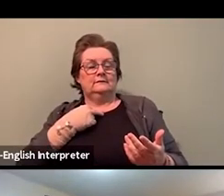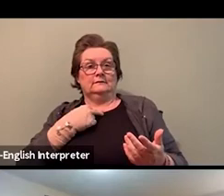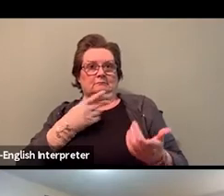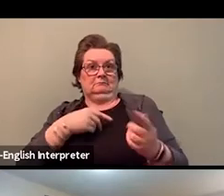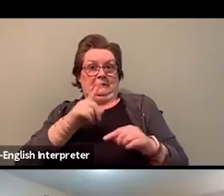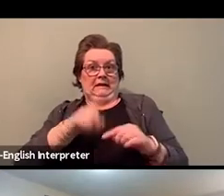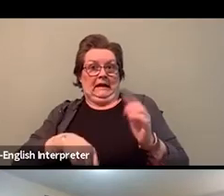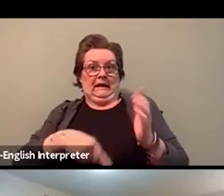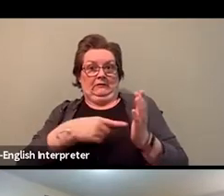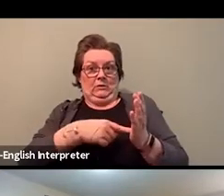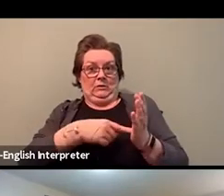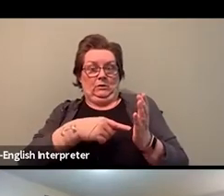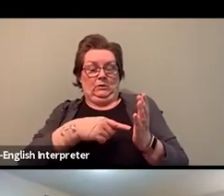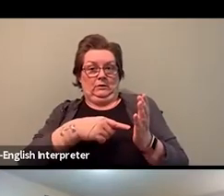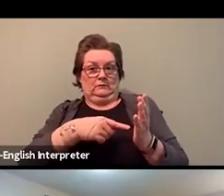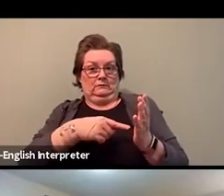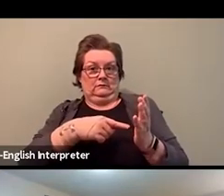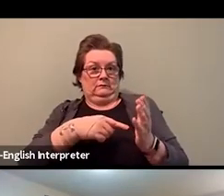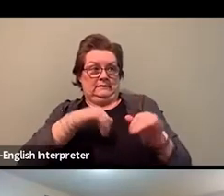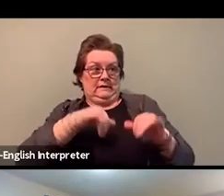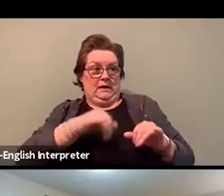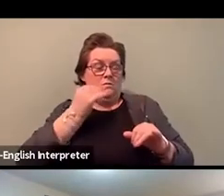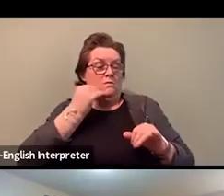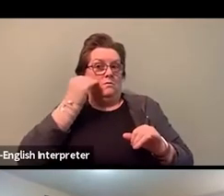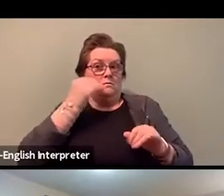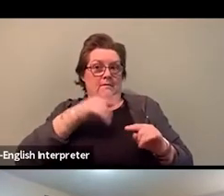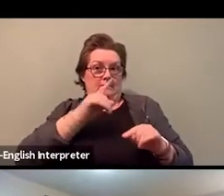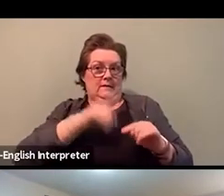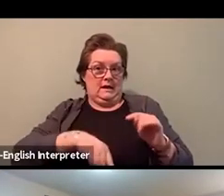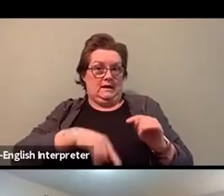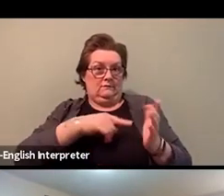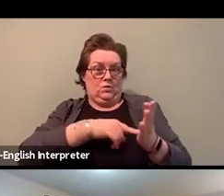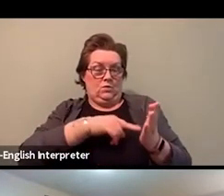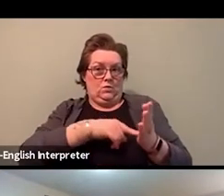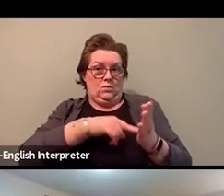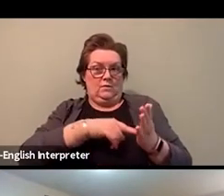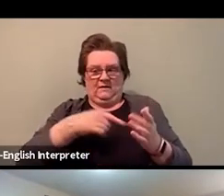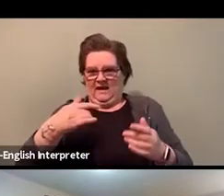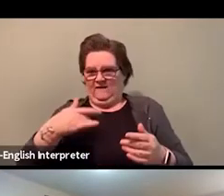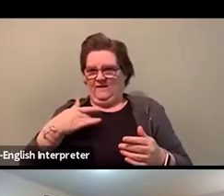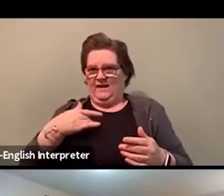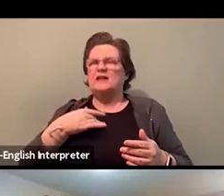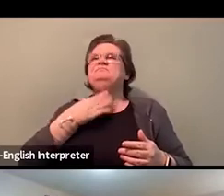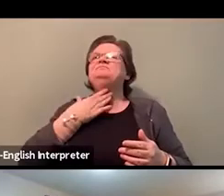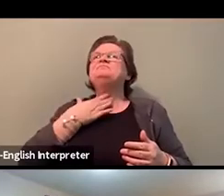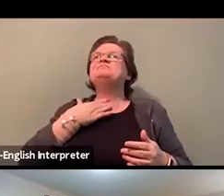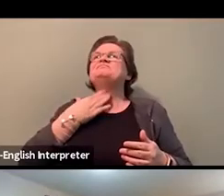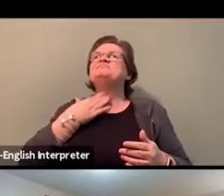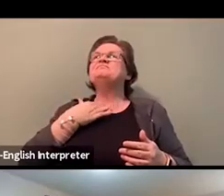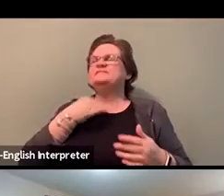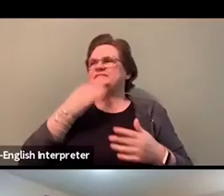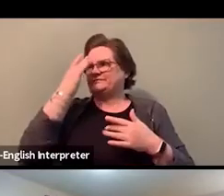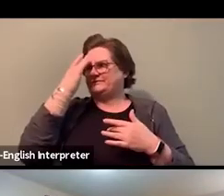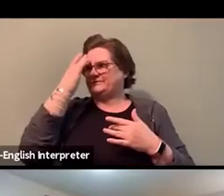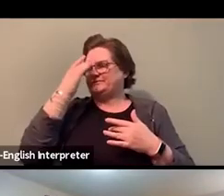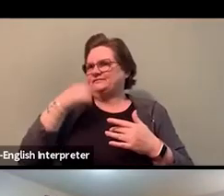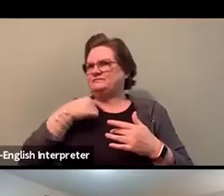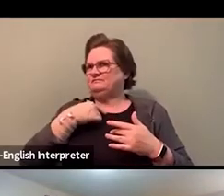Sick, it might be COVID? Or do I stay at home and lose several days of pay?